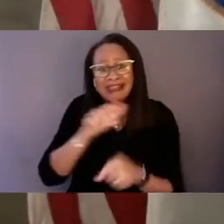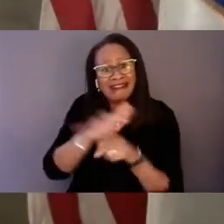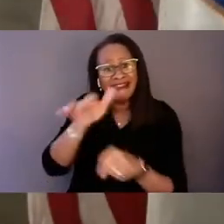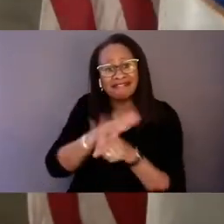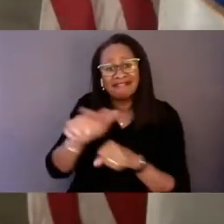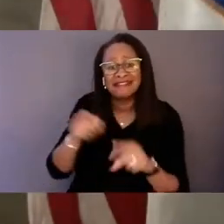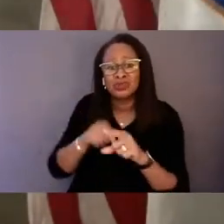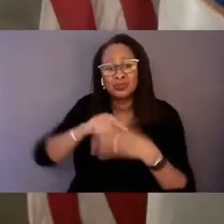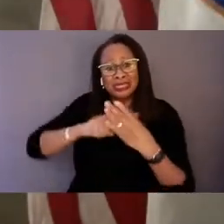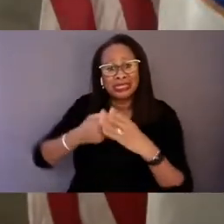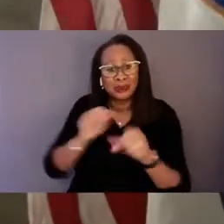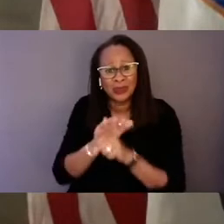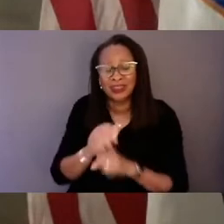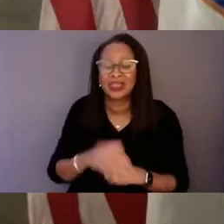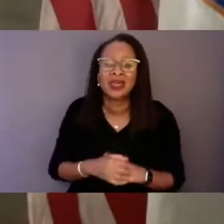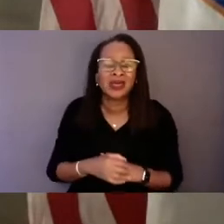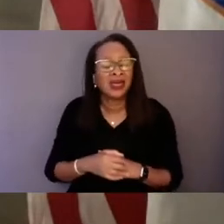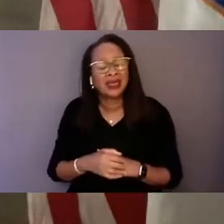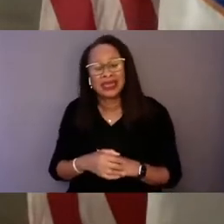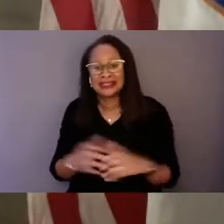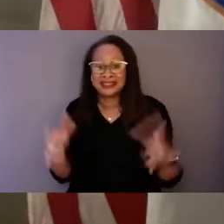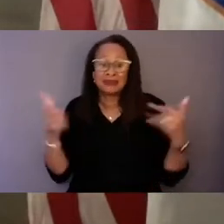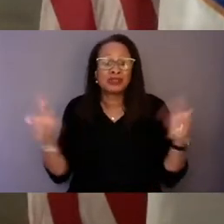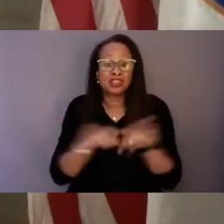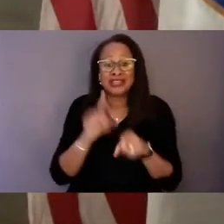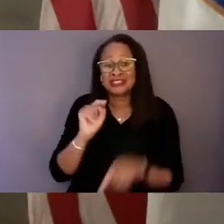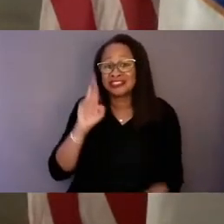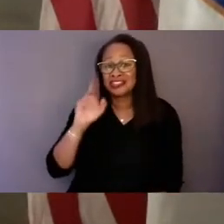It's as much as Terri and the president could put forward,